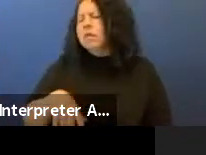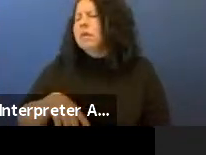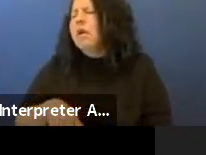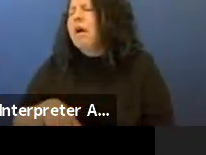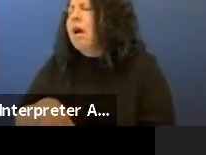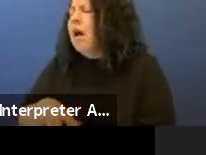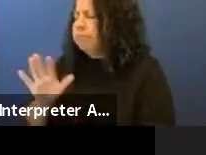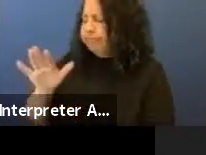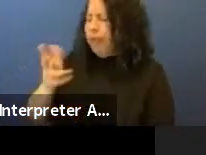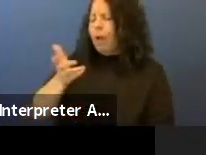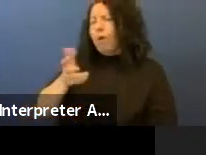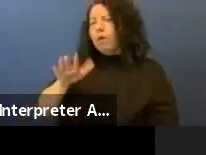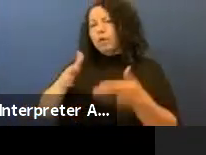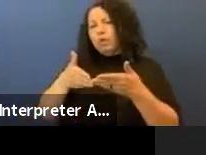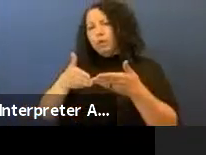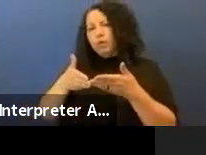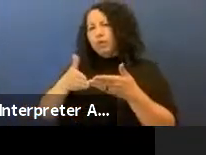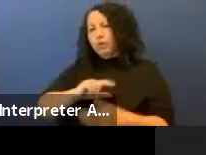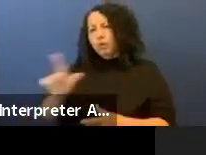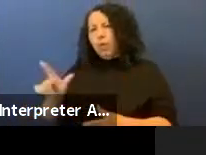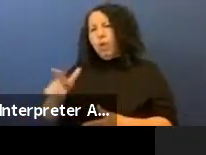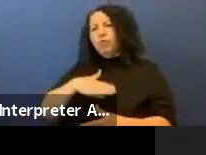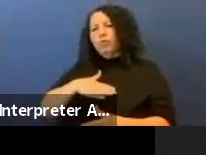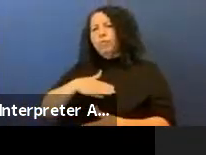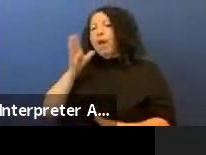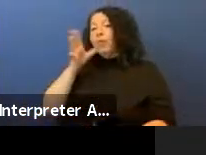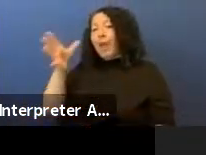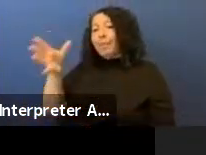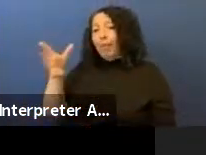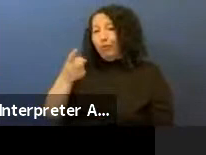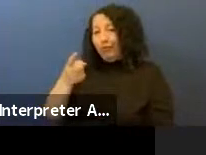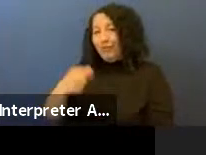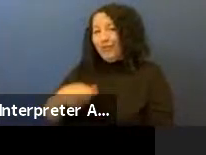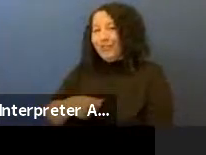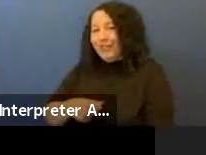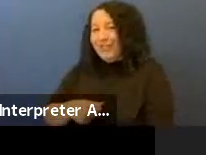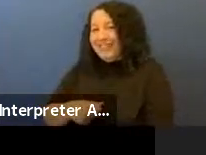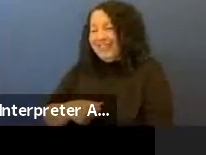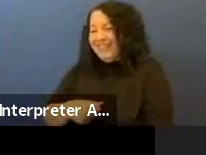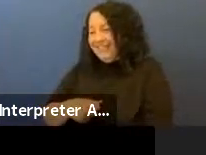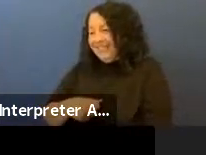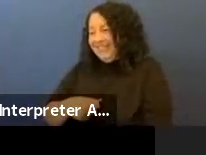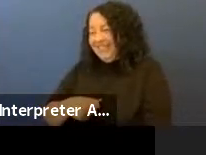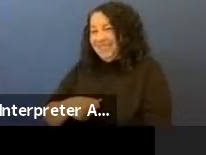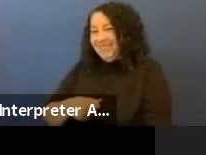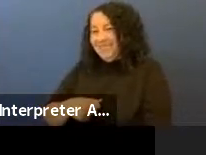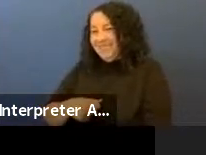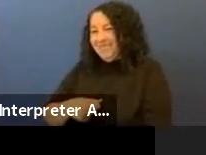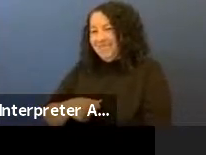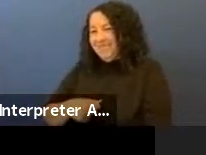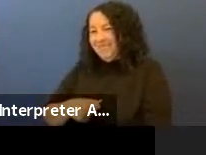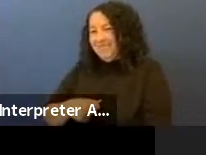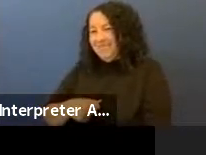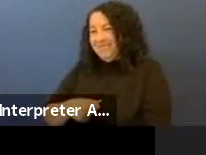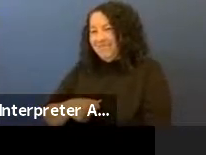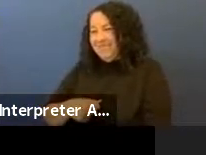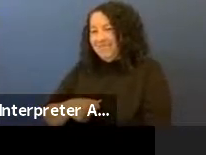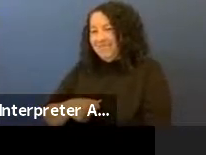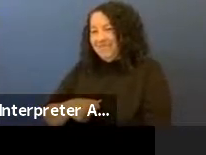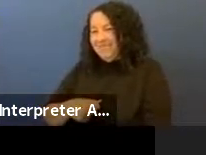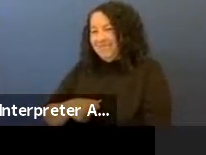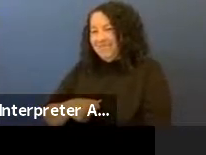introduce you all to my grandmother by way of answering that.